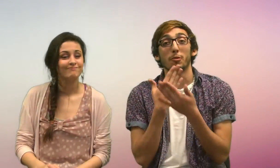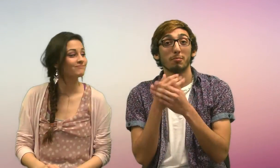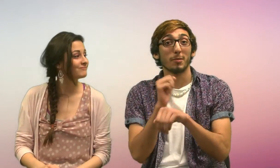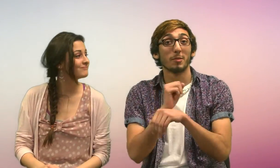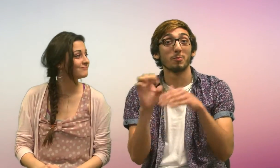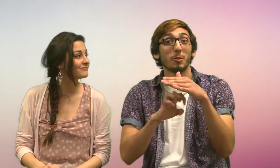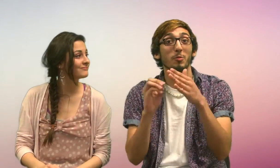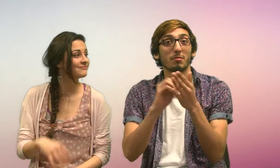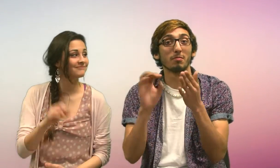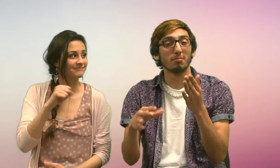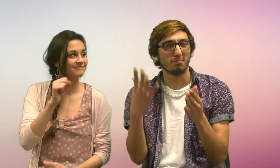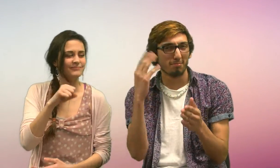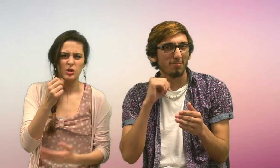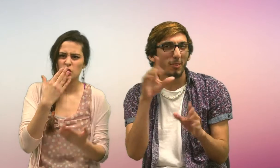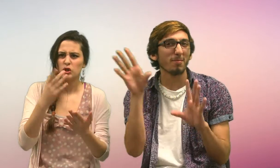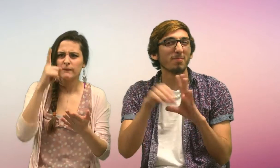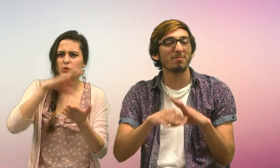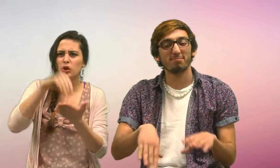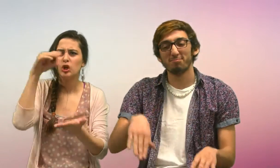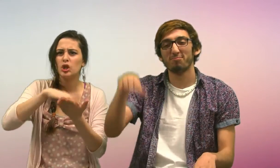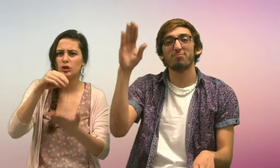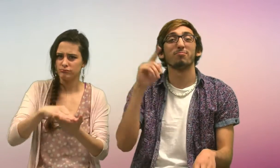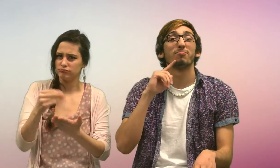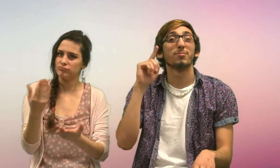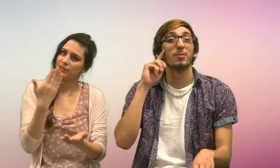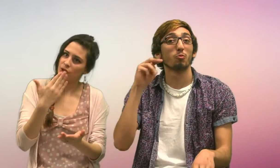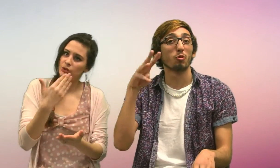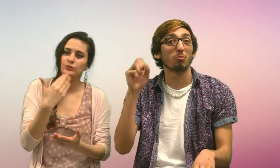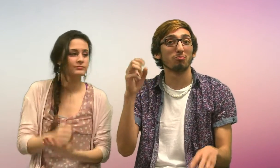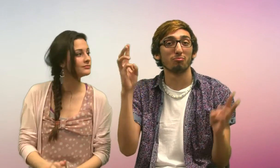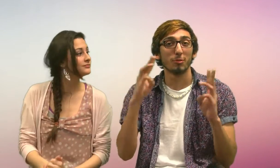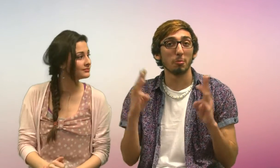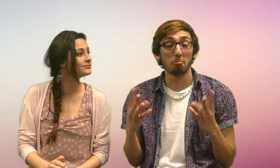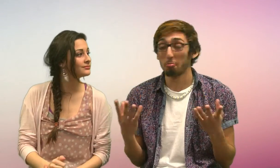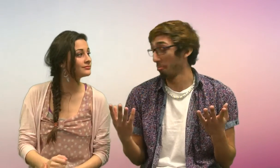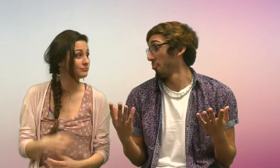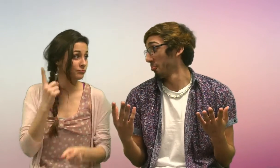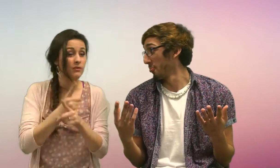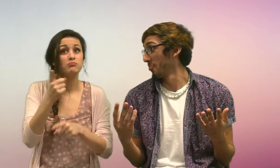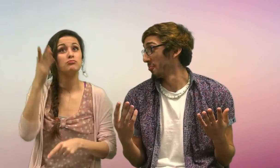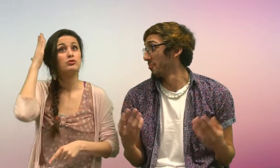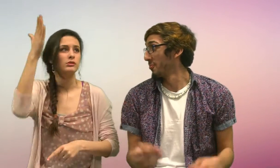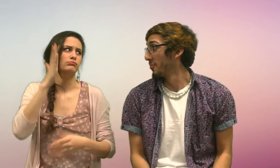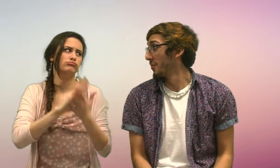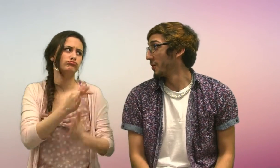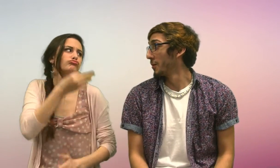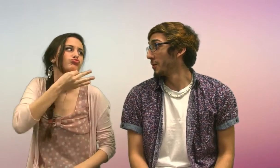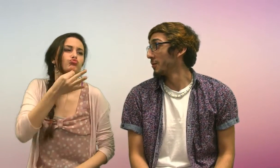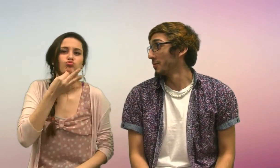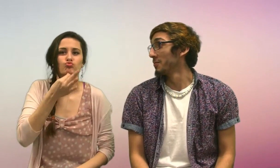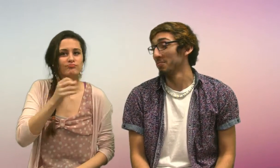Good job, Elementary students! When you grow up, maybe you can be part of weather news. Right, they could be experts!